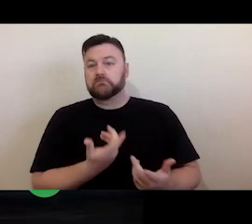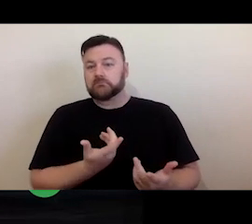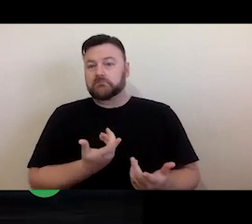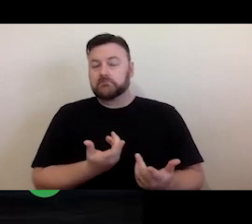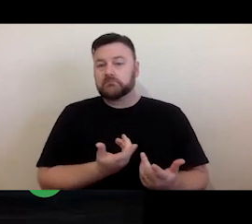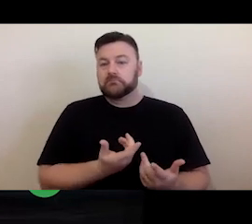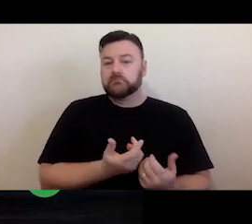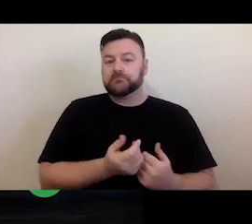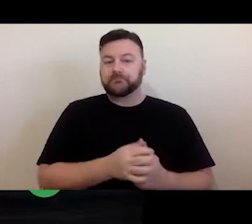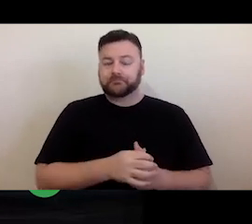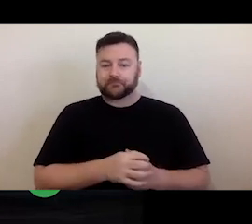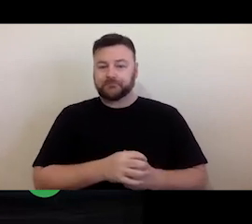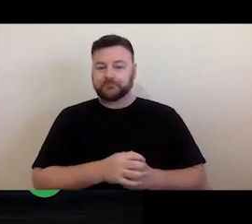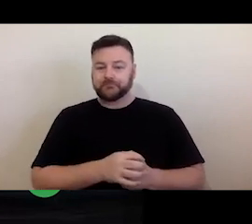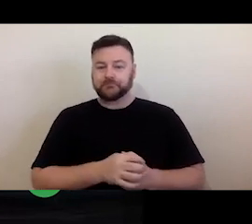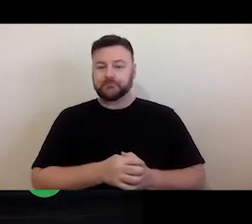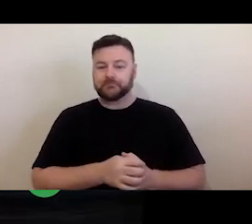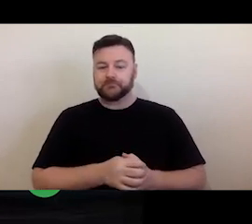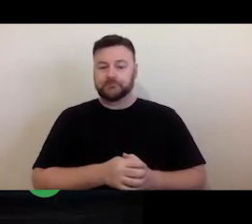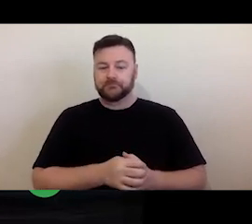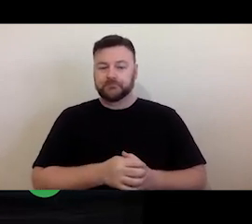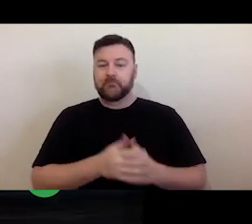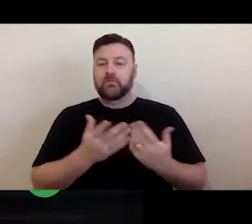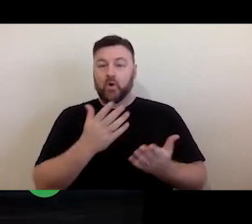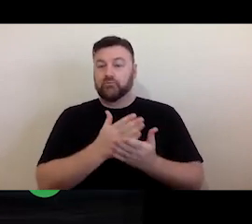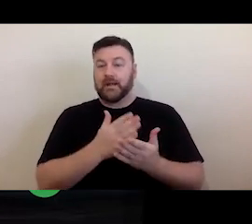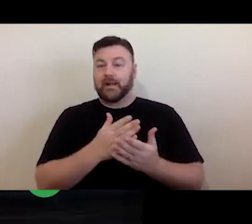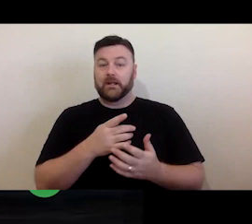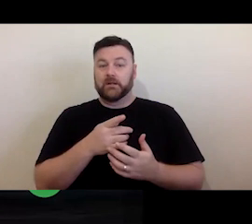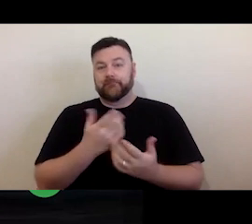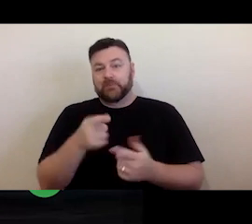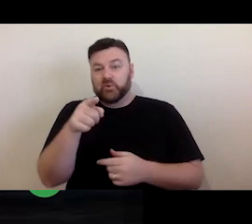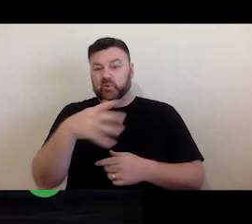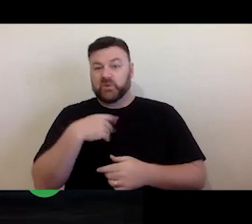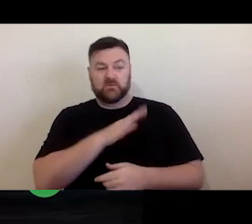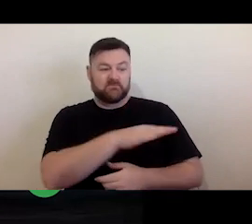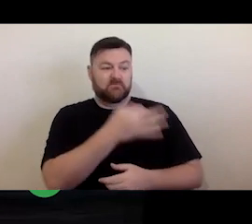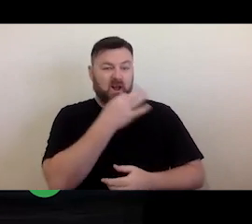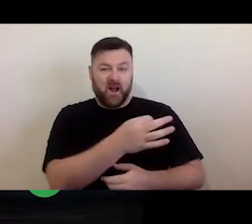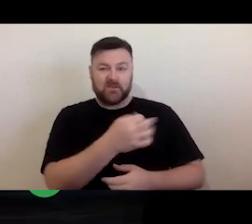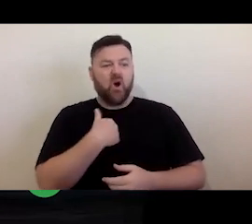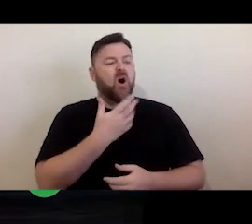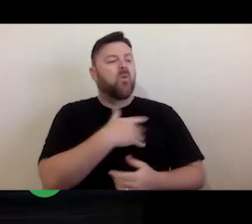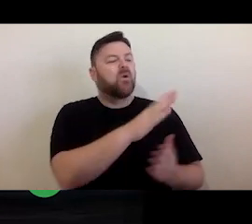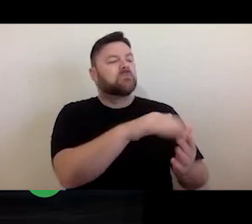So, in that situation, you would need to check with them about the type of use that you want to make and make sure that they are OK